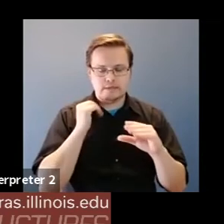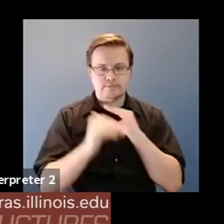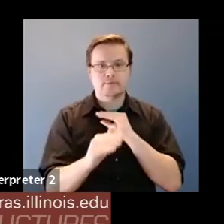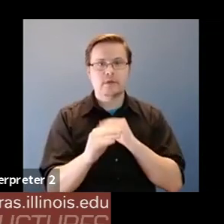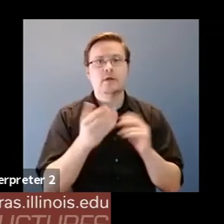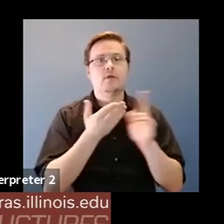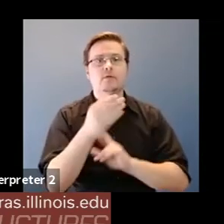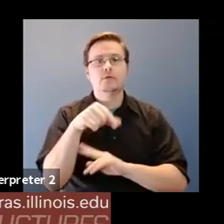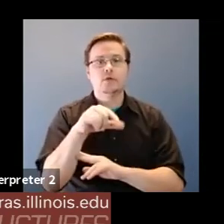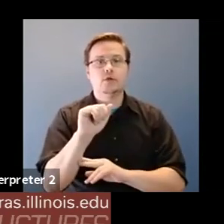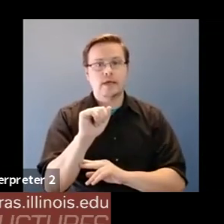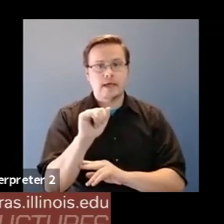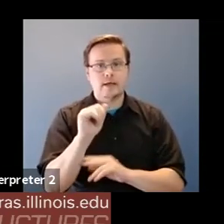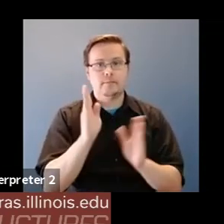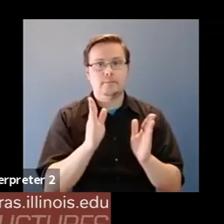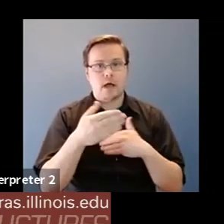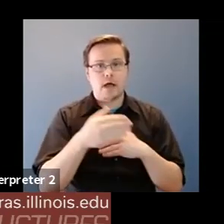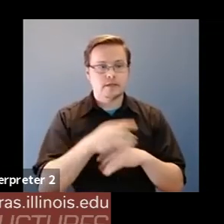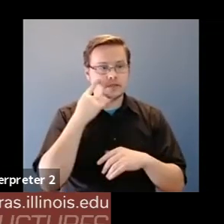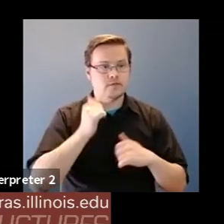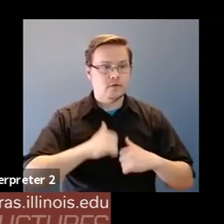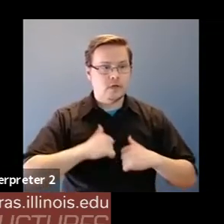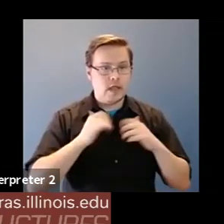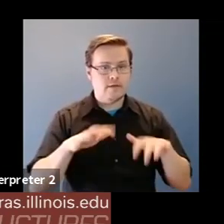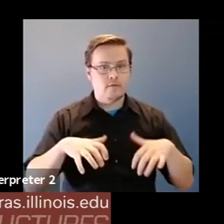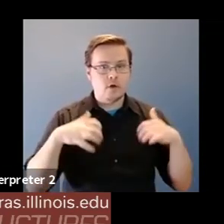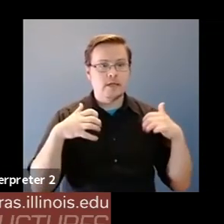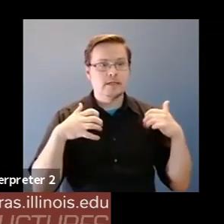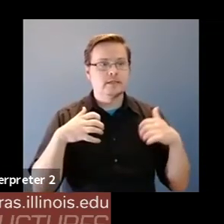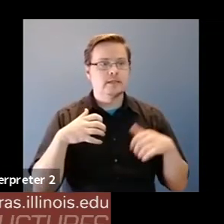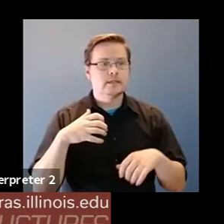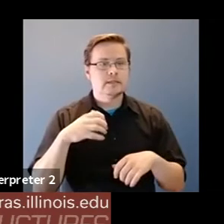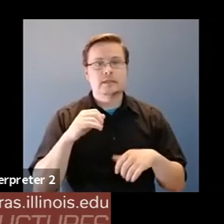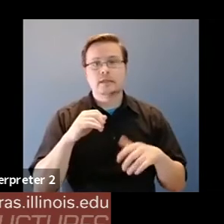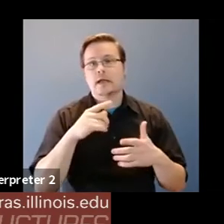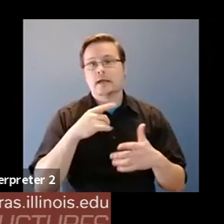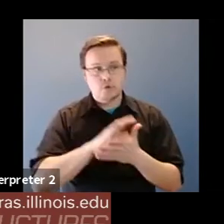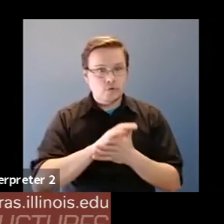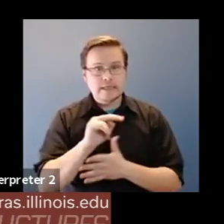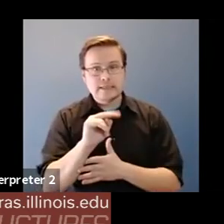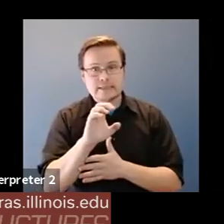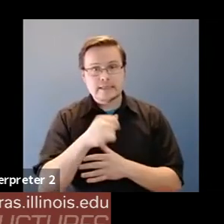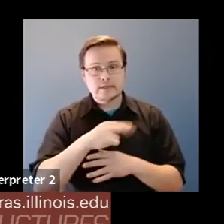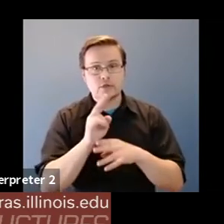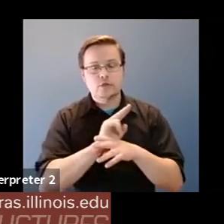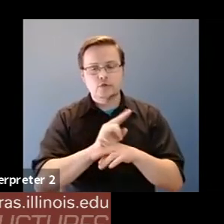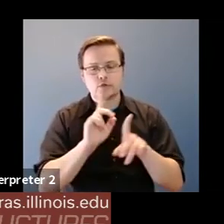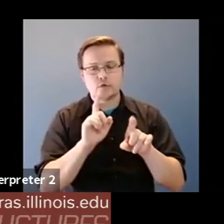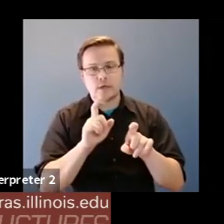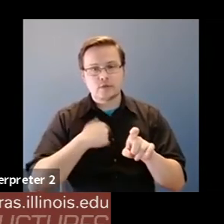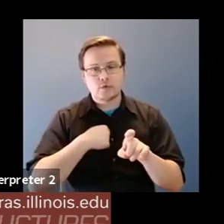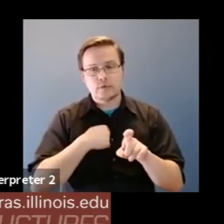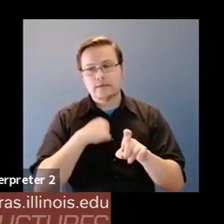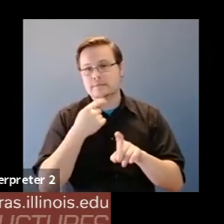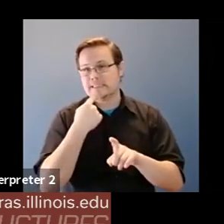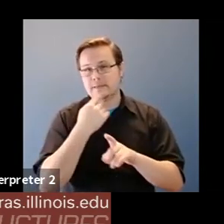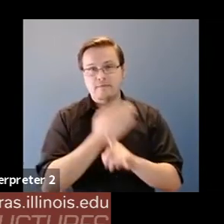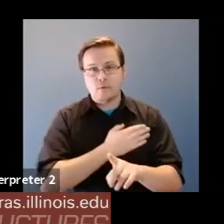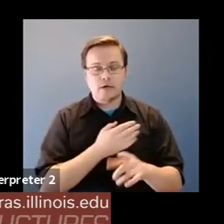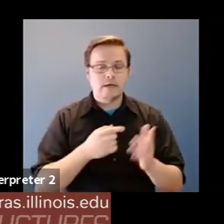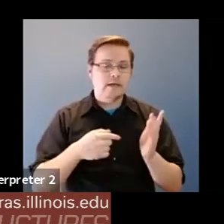Karrie Karahalios: For our live audiences and the siebel Center for design I school and CS again use a question strips that we mentioned earlier, and please indicate your unit department organization.